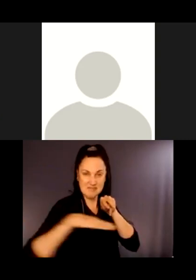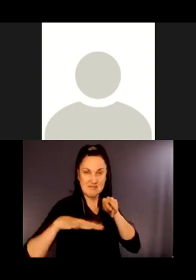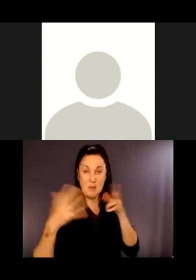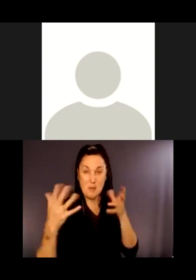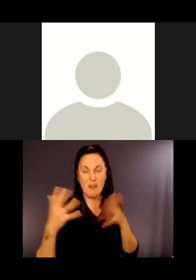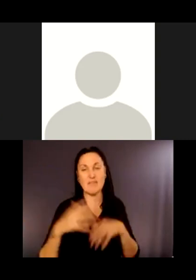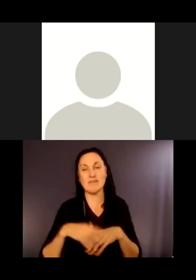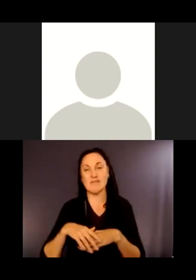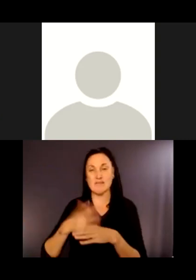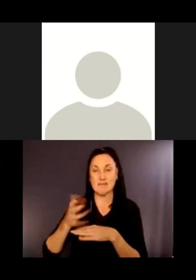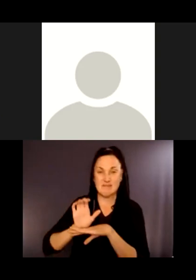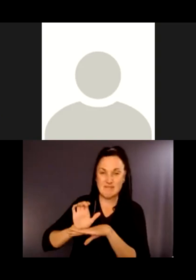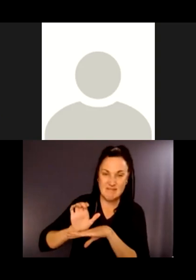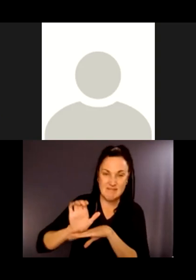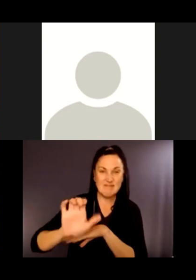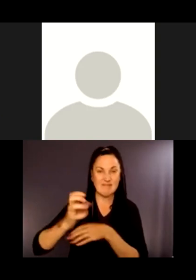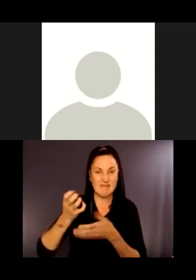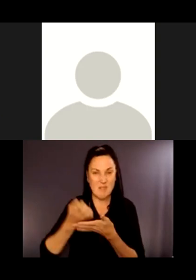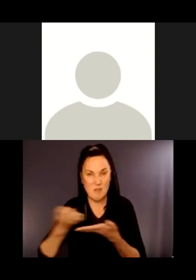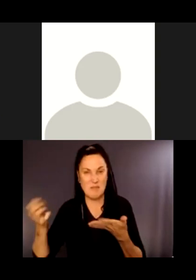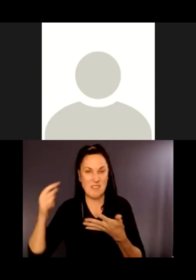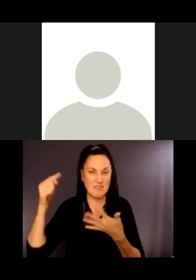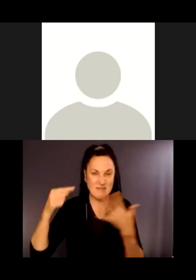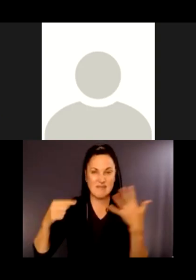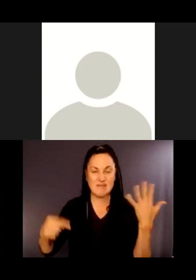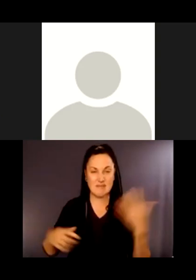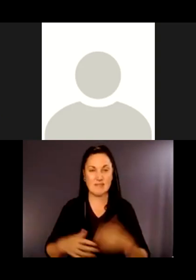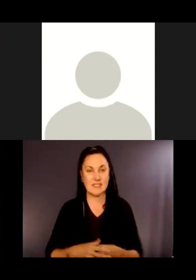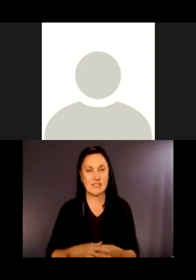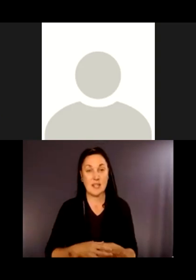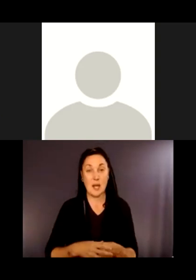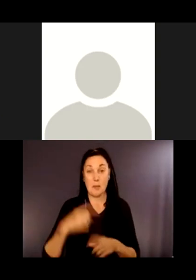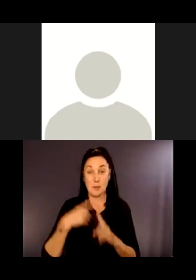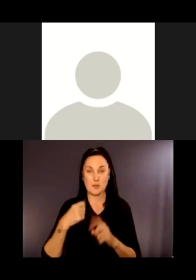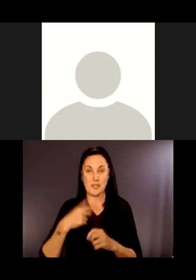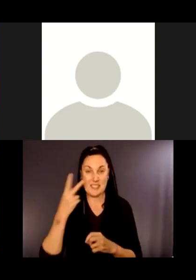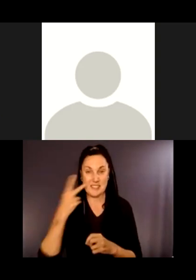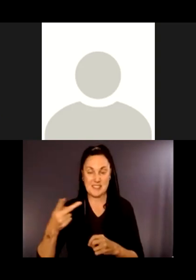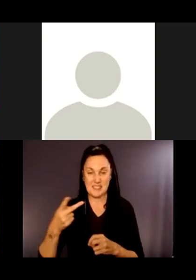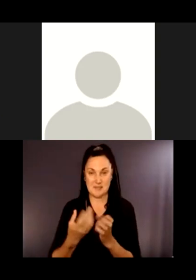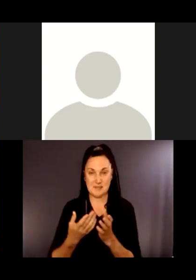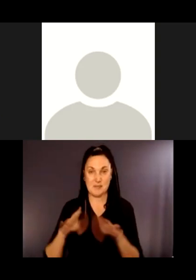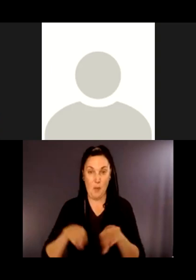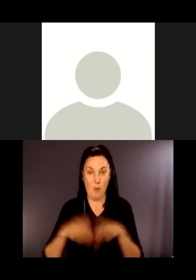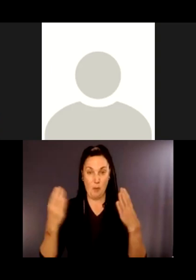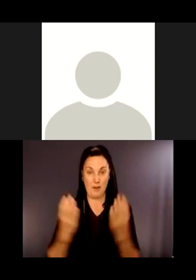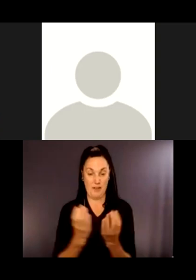There's a long tube going across this. That long tube is the pipe going underground.